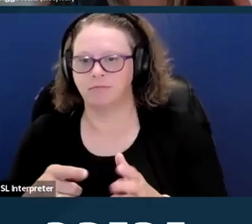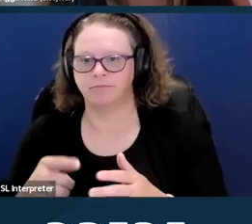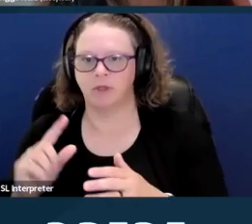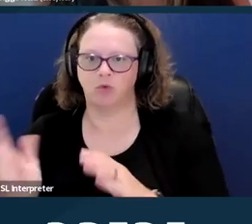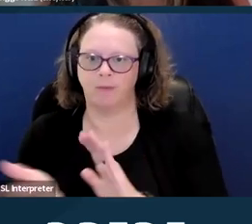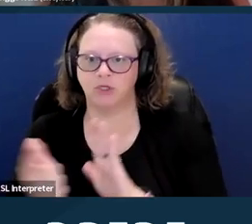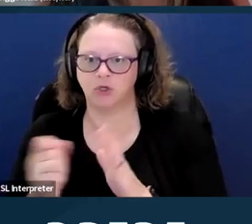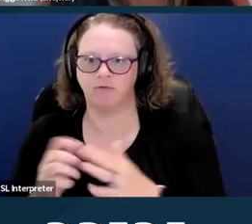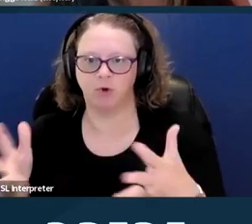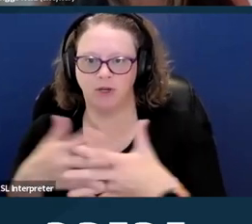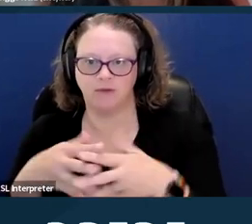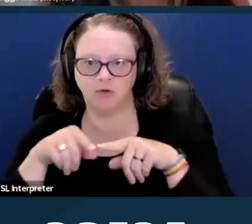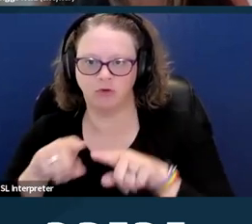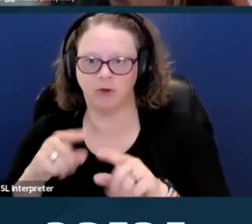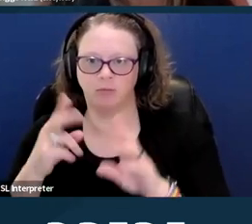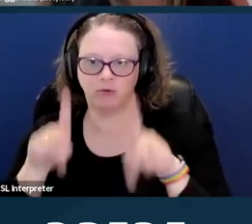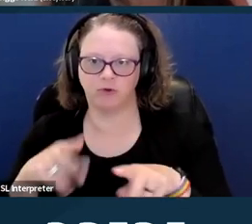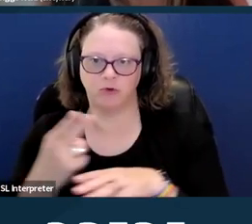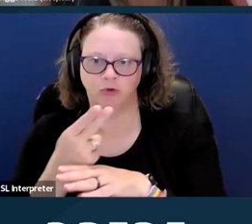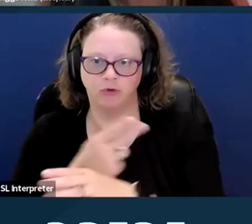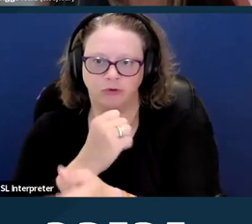It also does not cover protective healthcare information